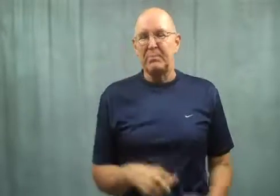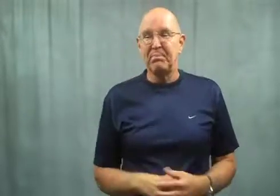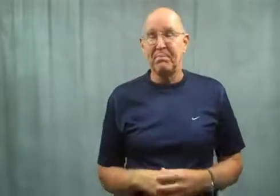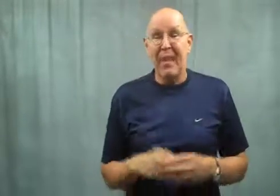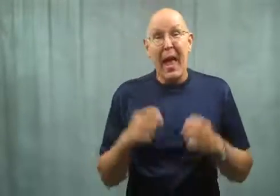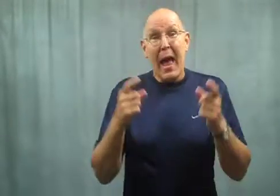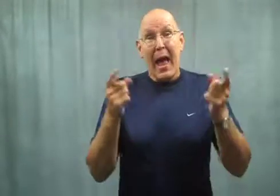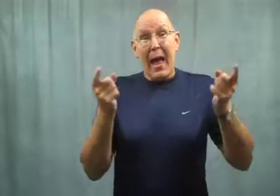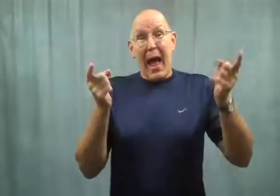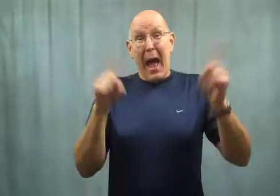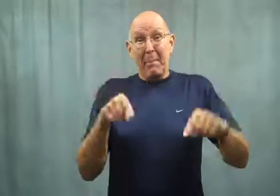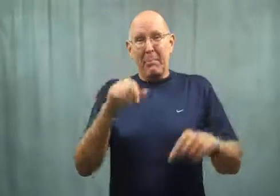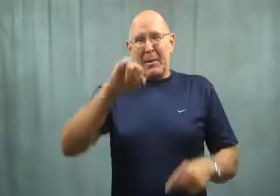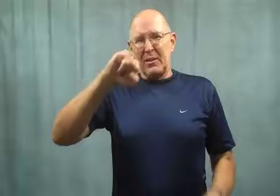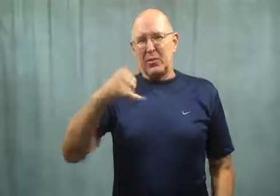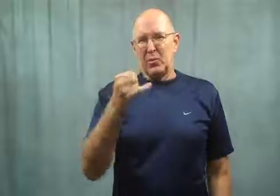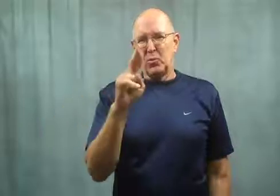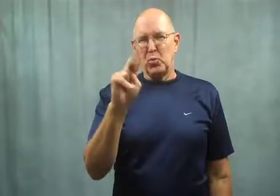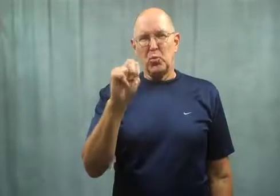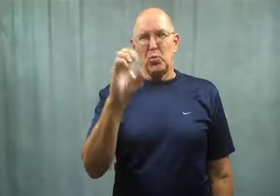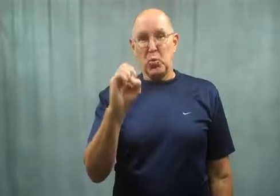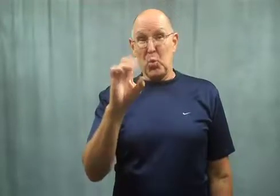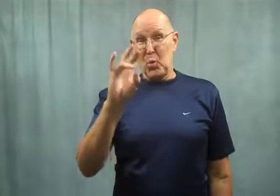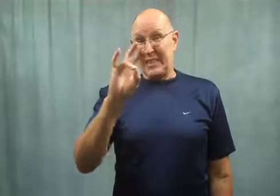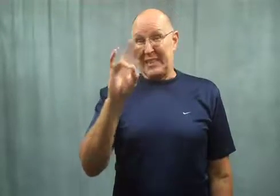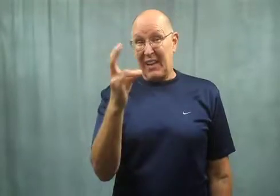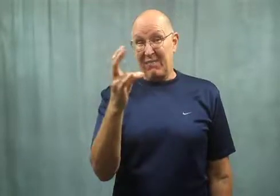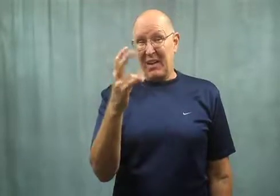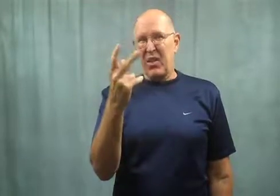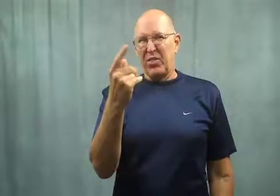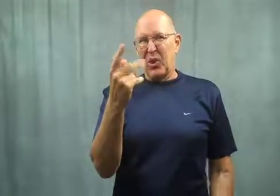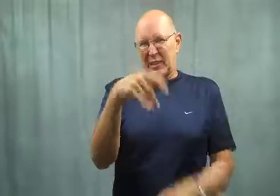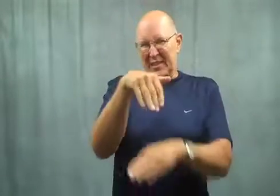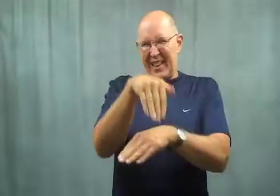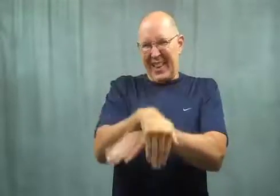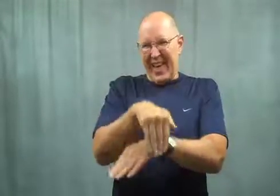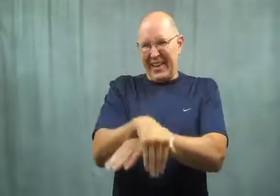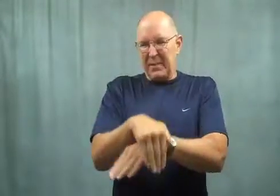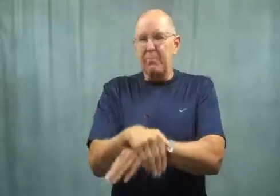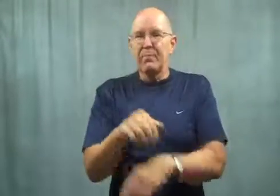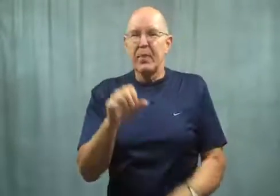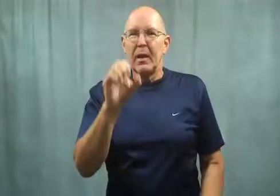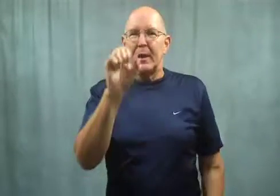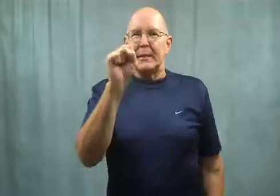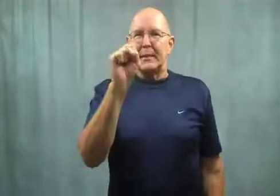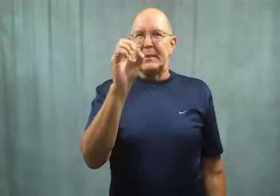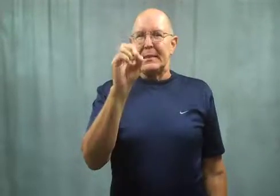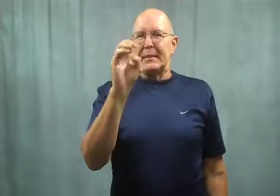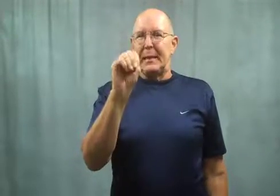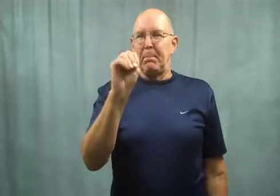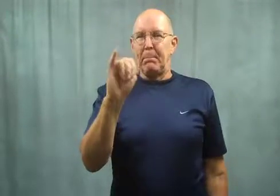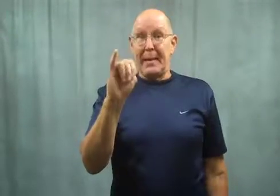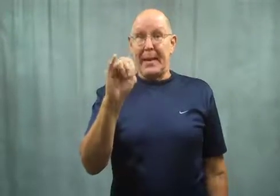It happened Thursday night, June 7.